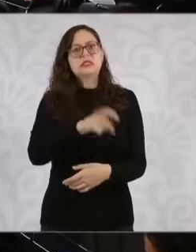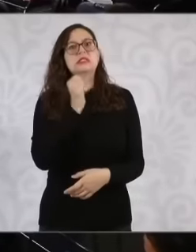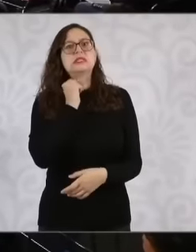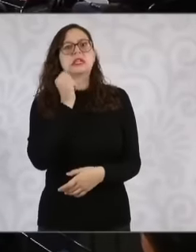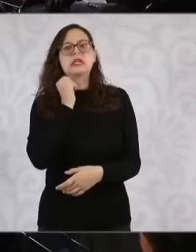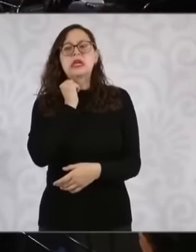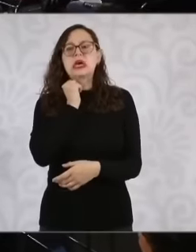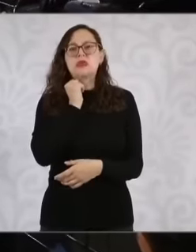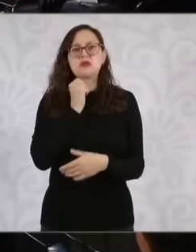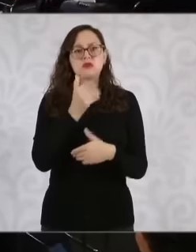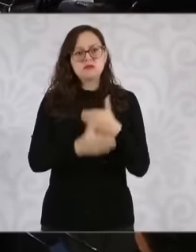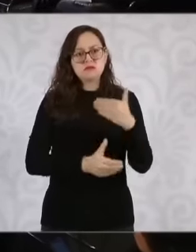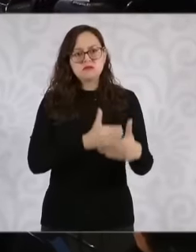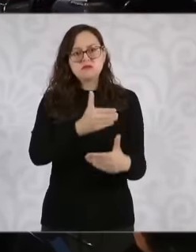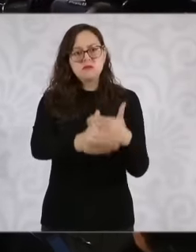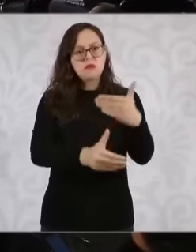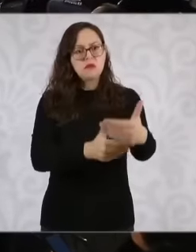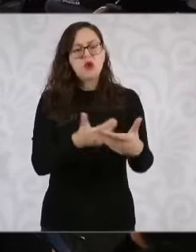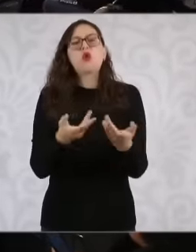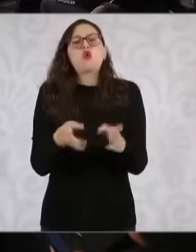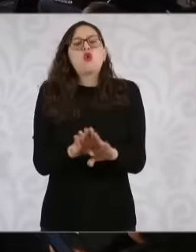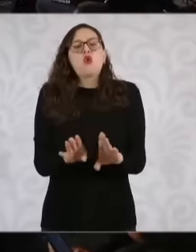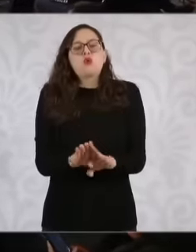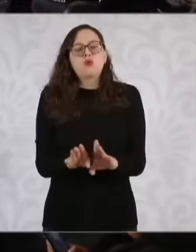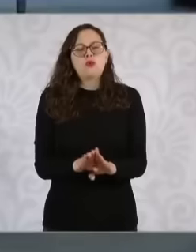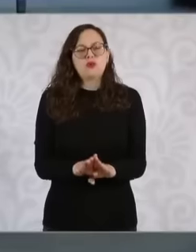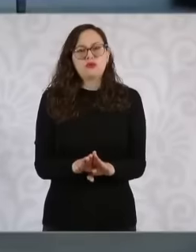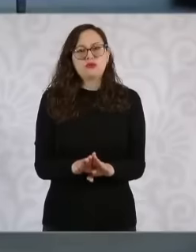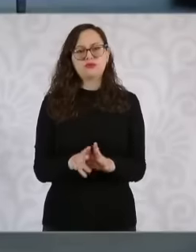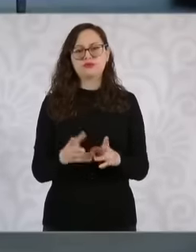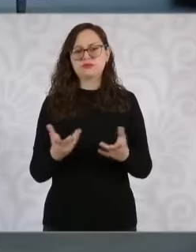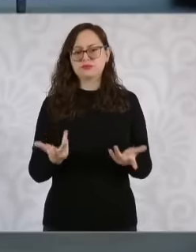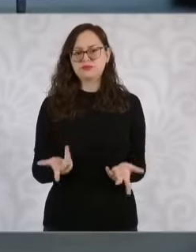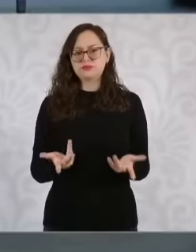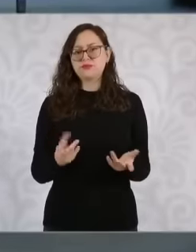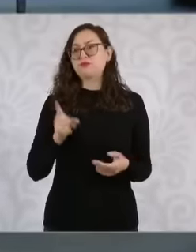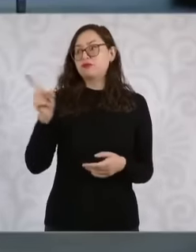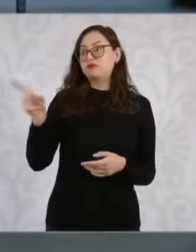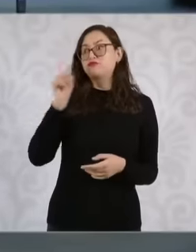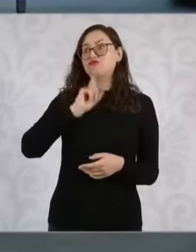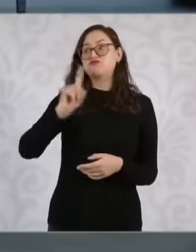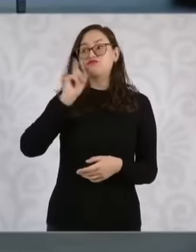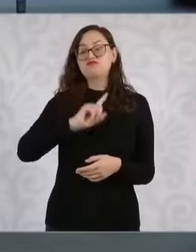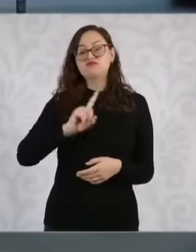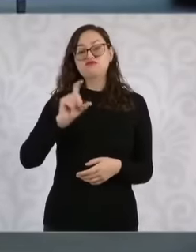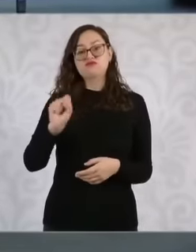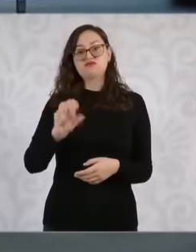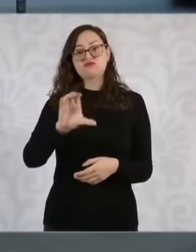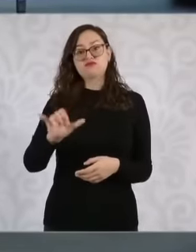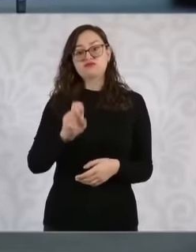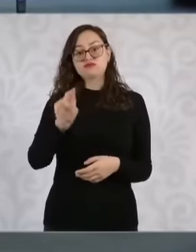to evade Let's say this blockade by the president, minister, president, Norma piña, not only